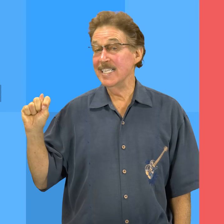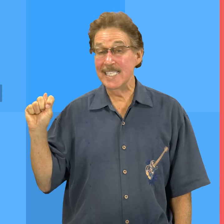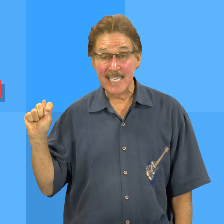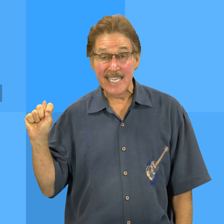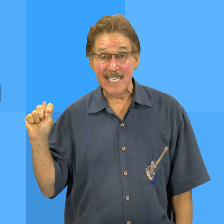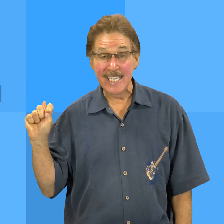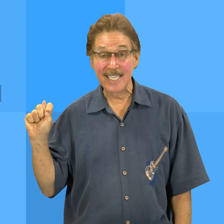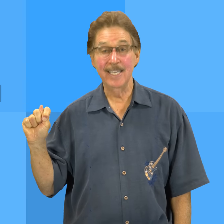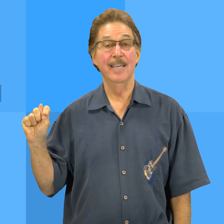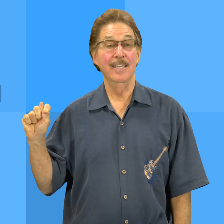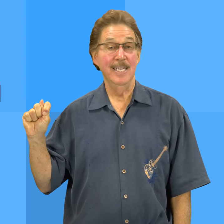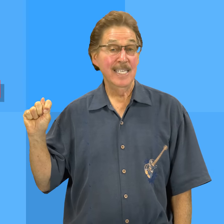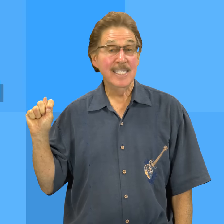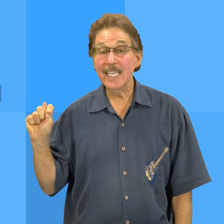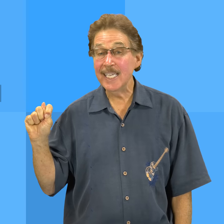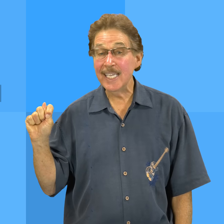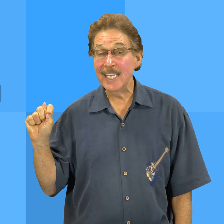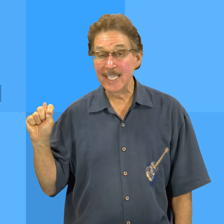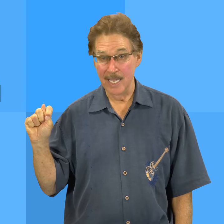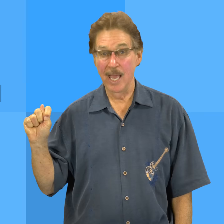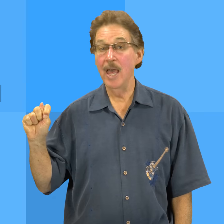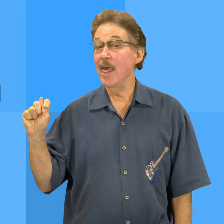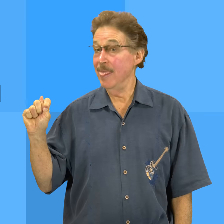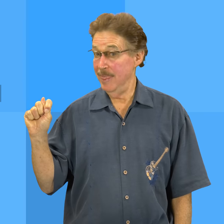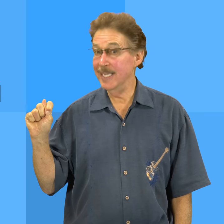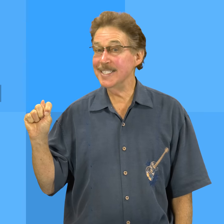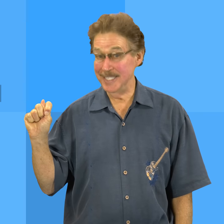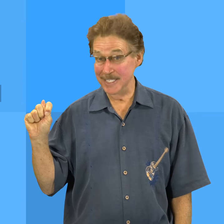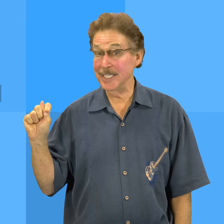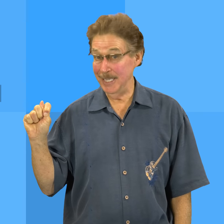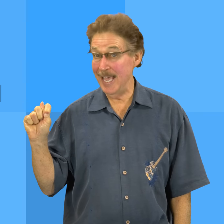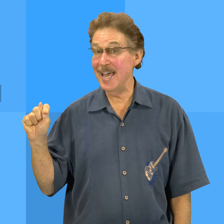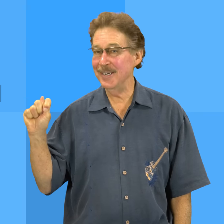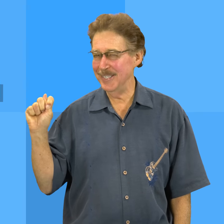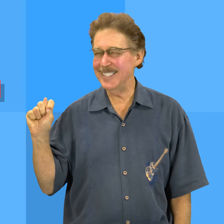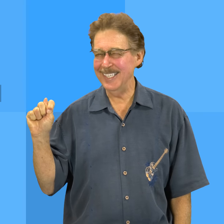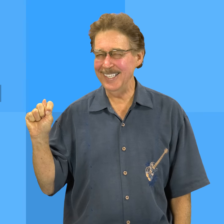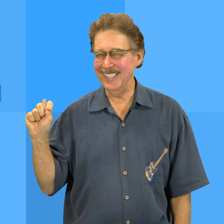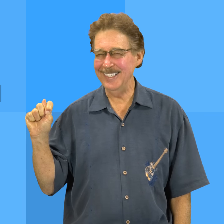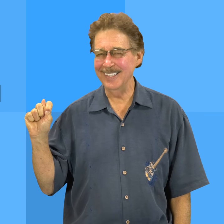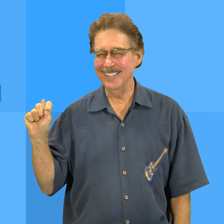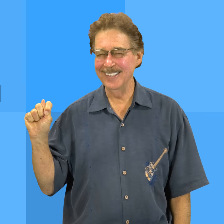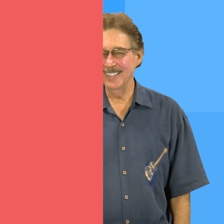T, t, this is the letter t